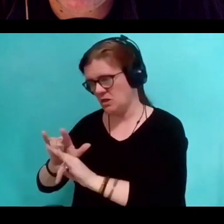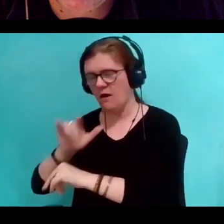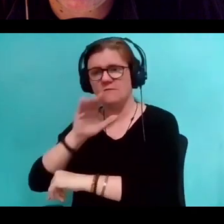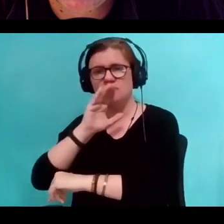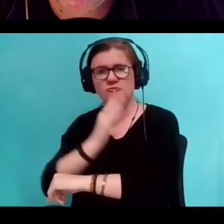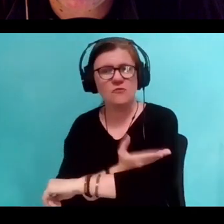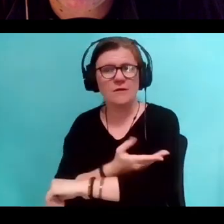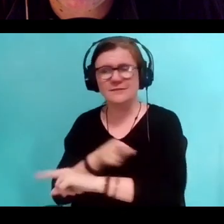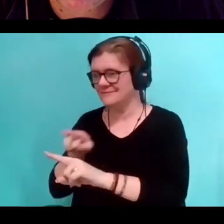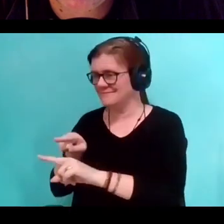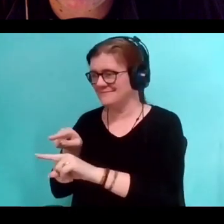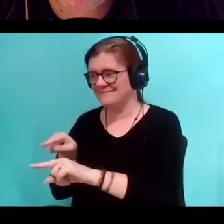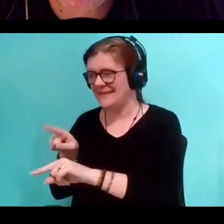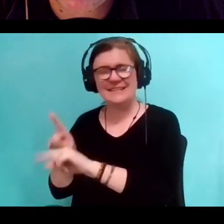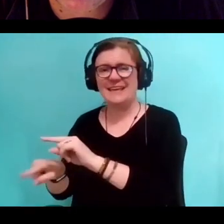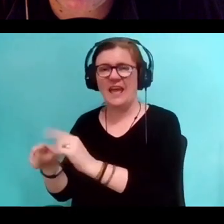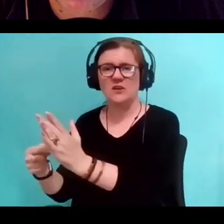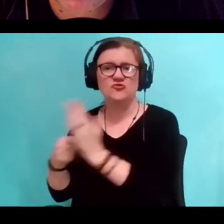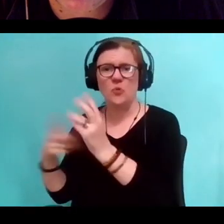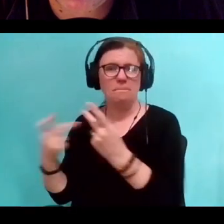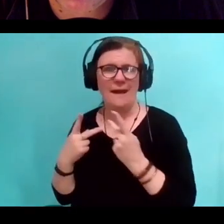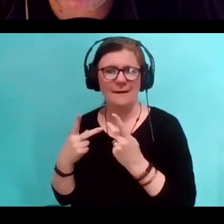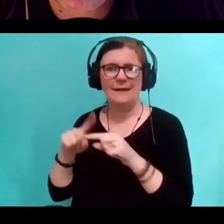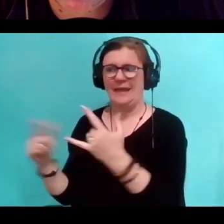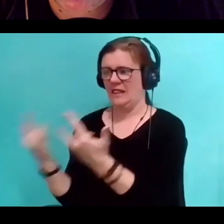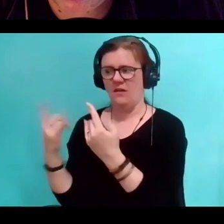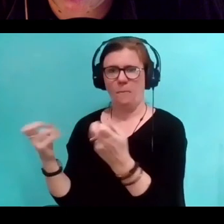in ways that we understand love you back in any way.